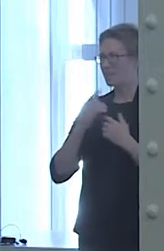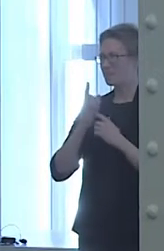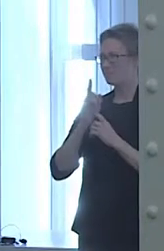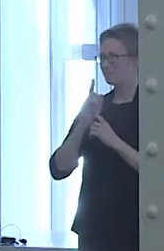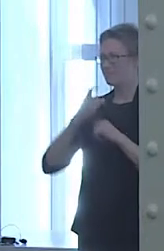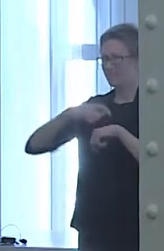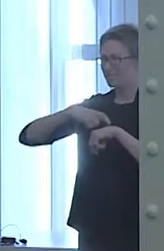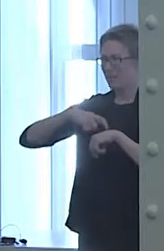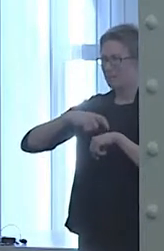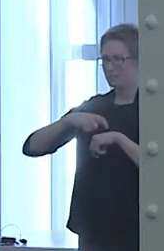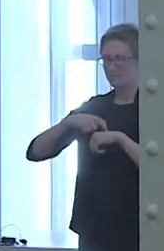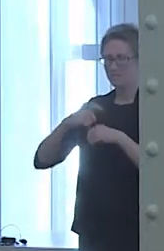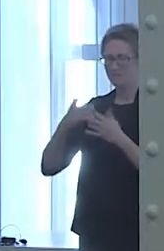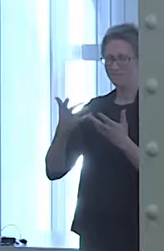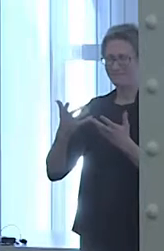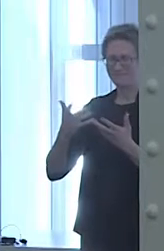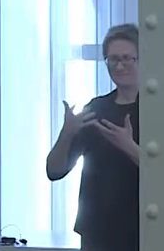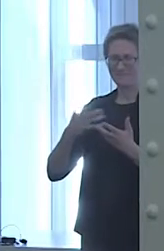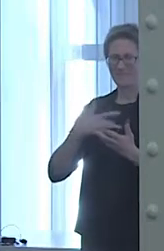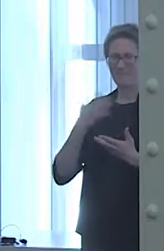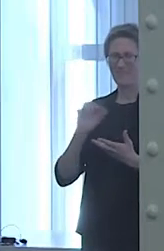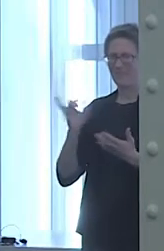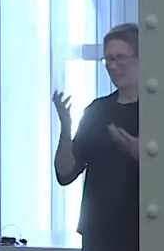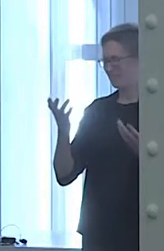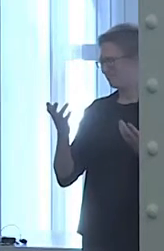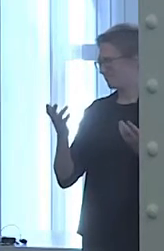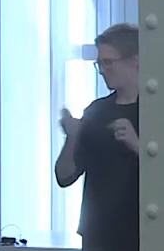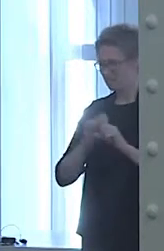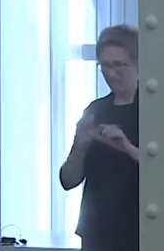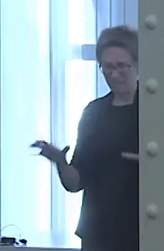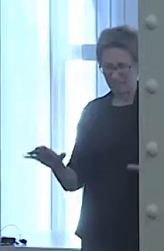The first one I remember is that I was like seven